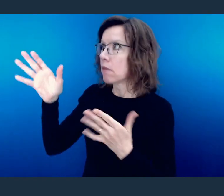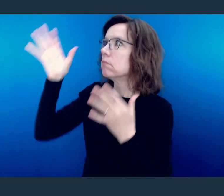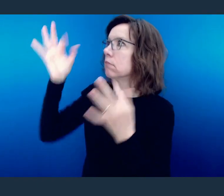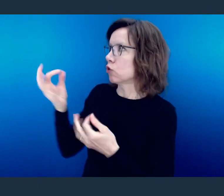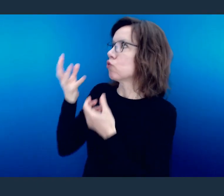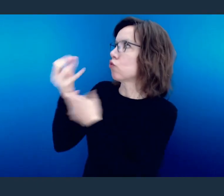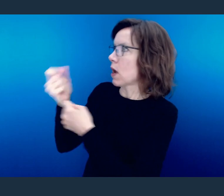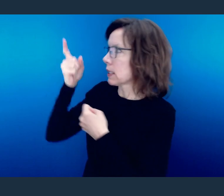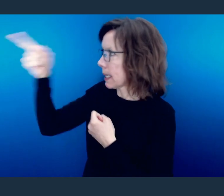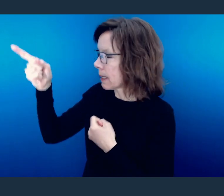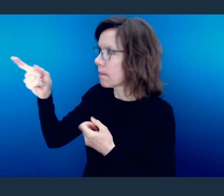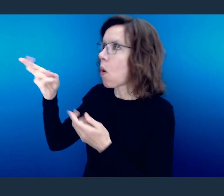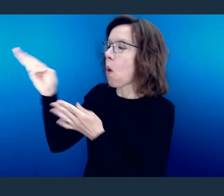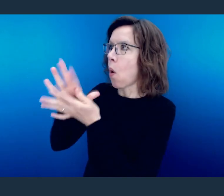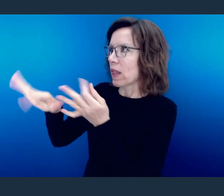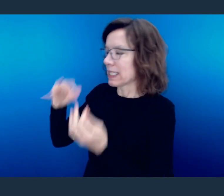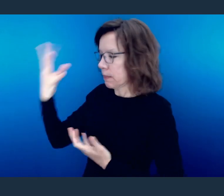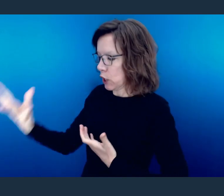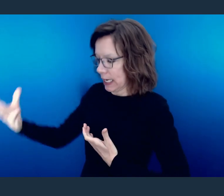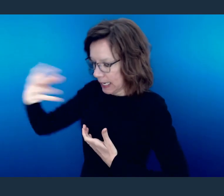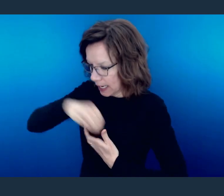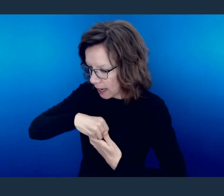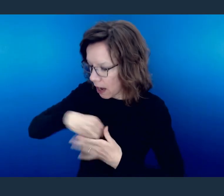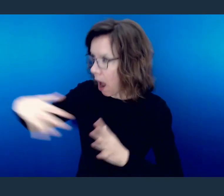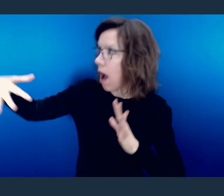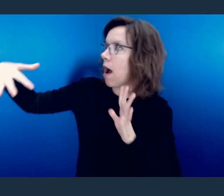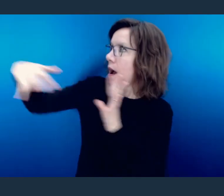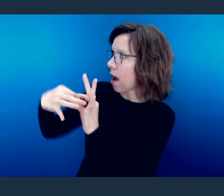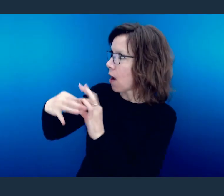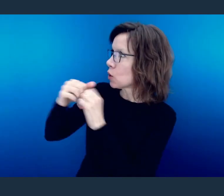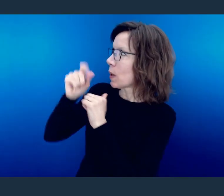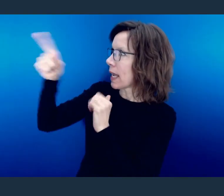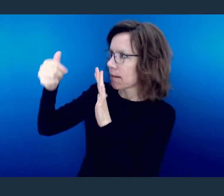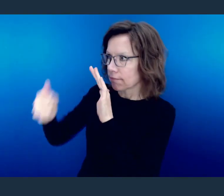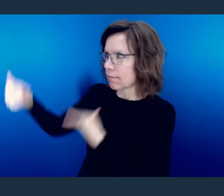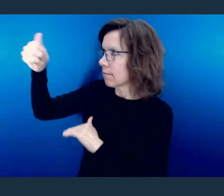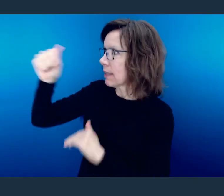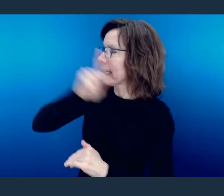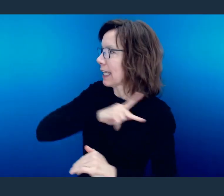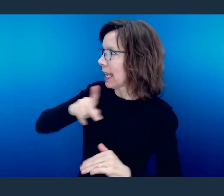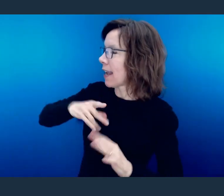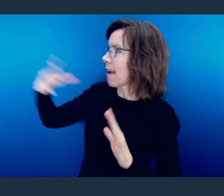as Paul said, and therefore being children and heirs of the King of kings and Lord of